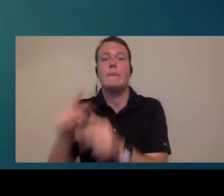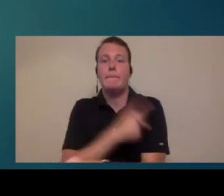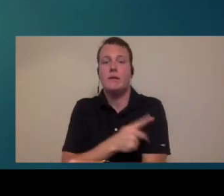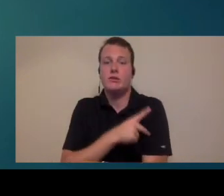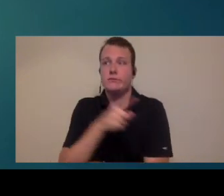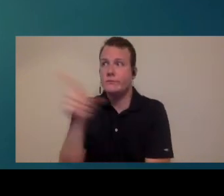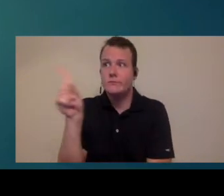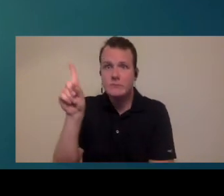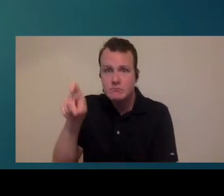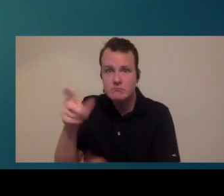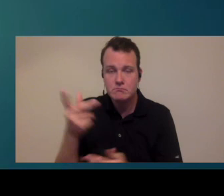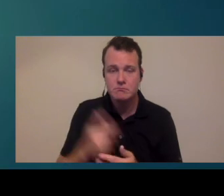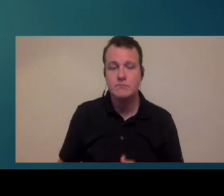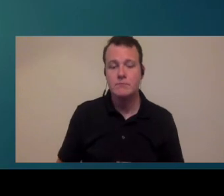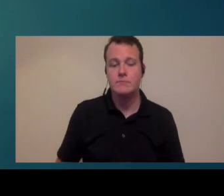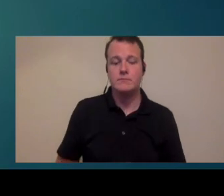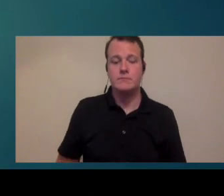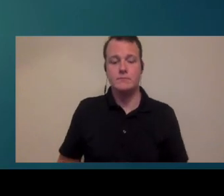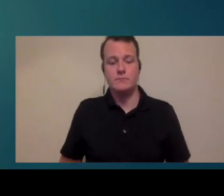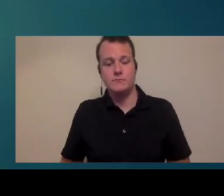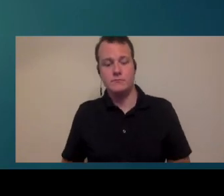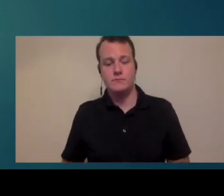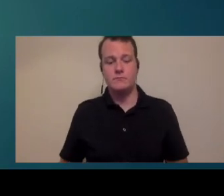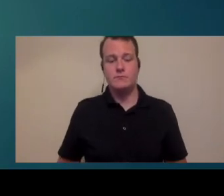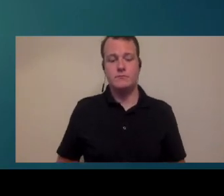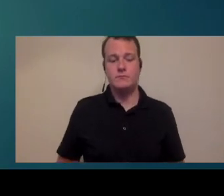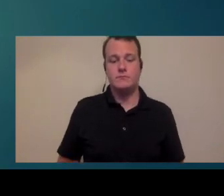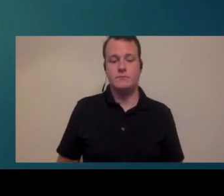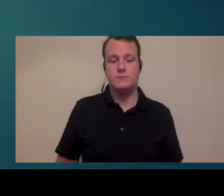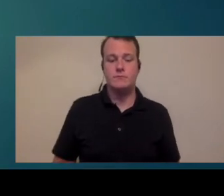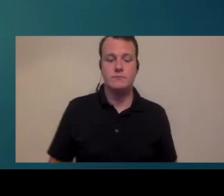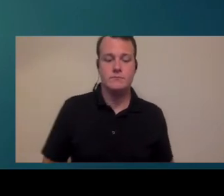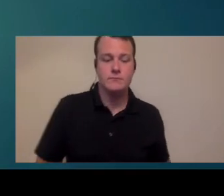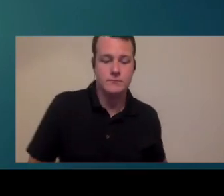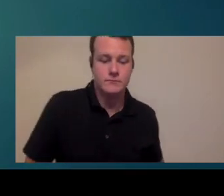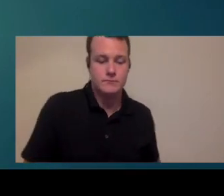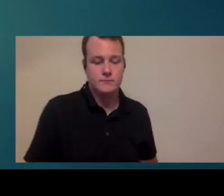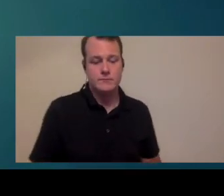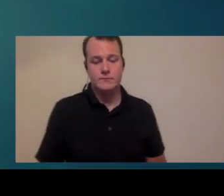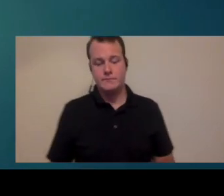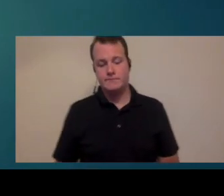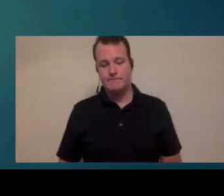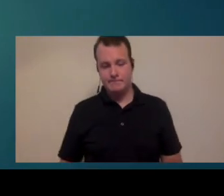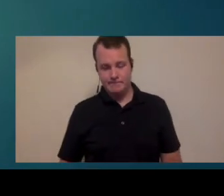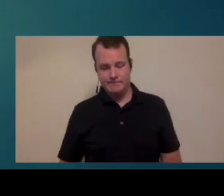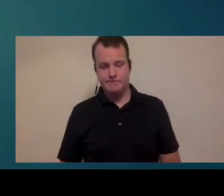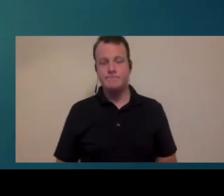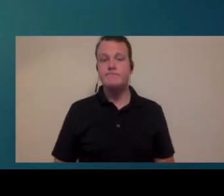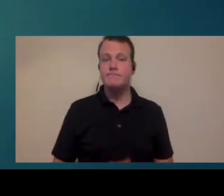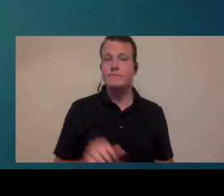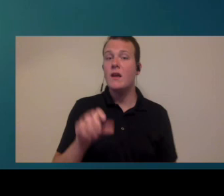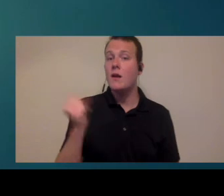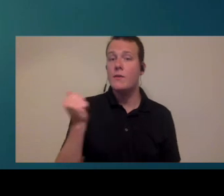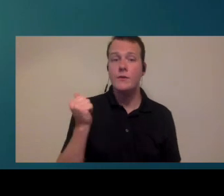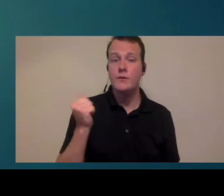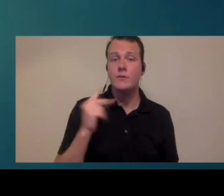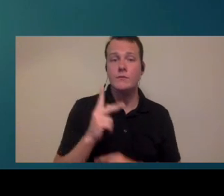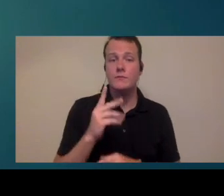whatever patients are needing to get into the clinic um next slide the other